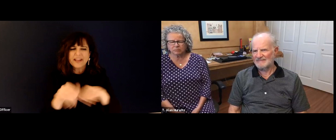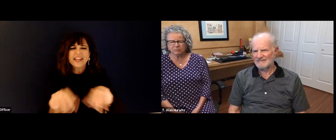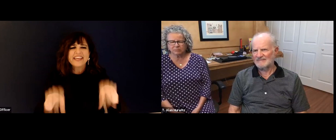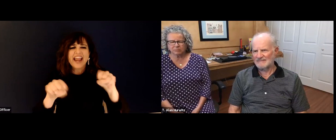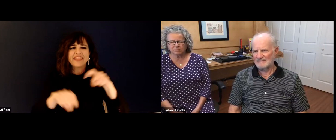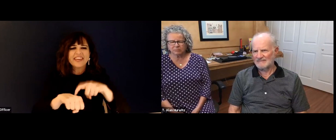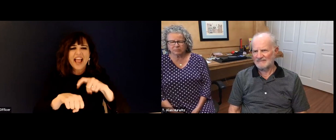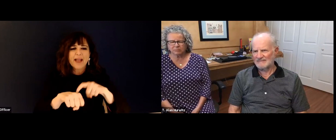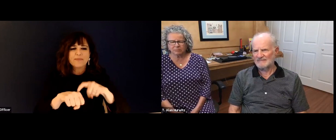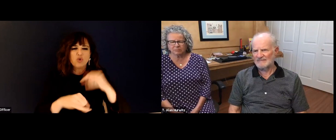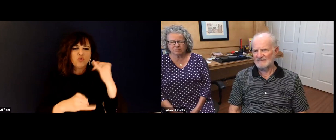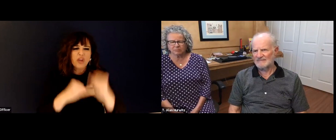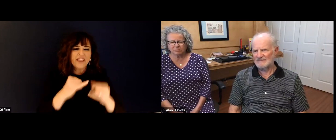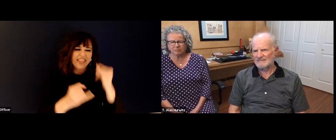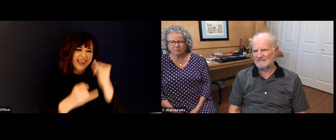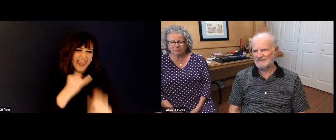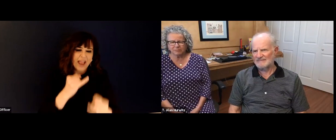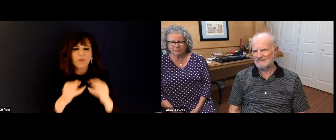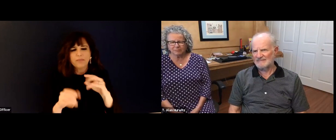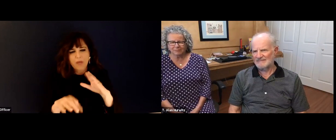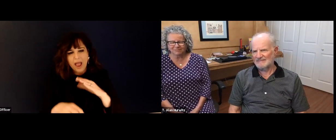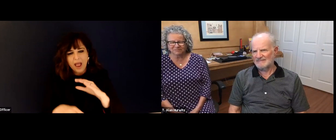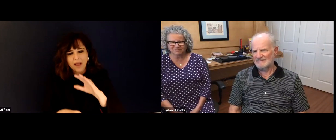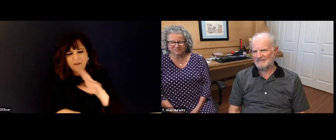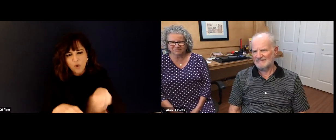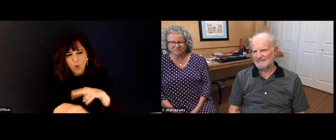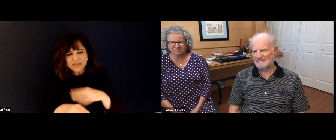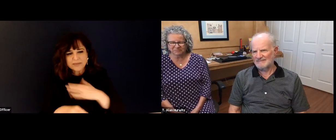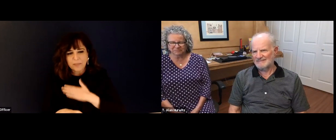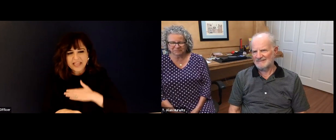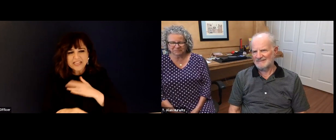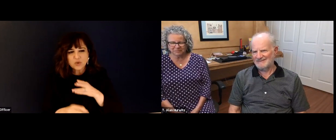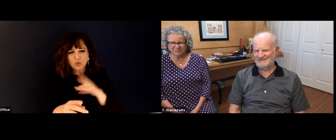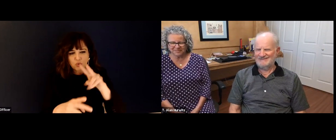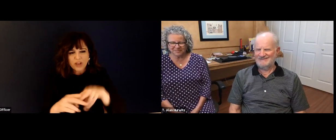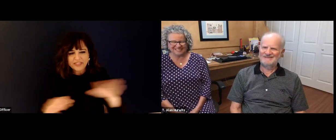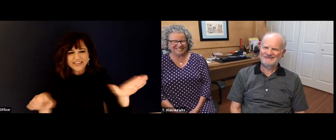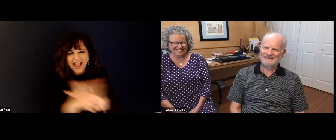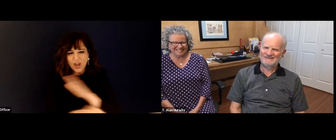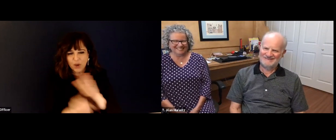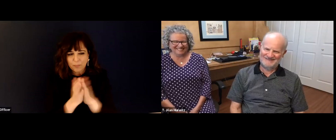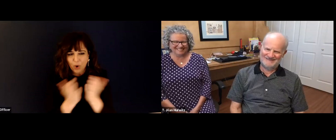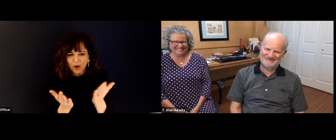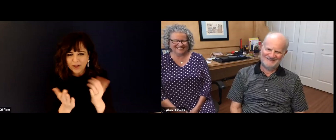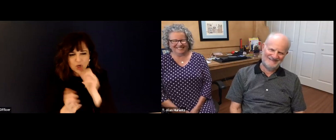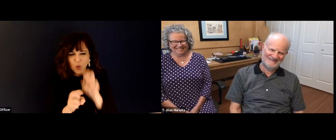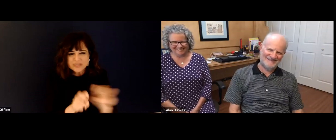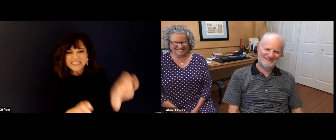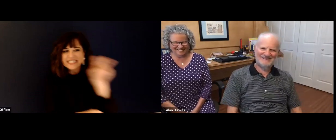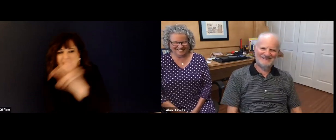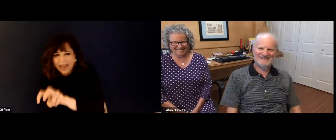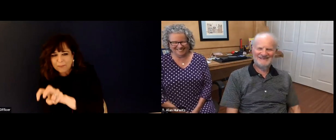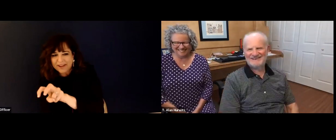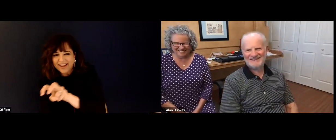book, and for the audience if you buy the book. And if you want to learn more about leadership, please take the time